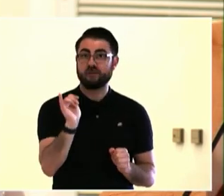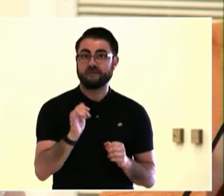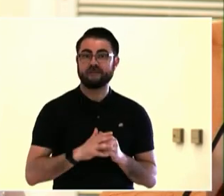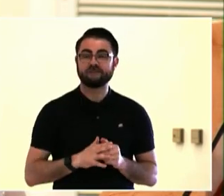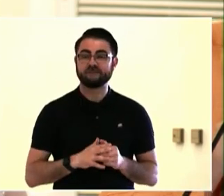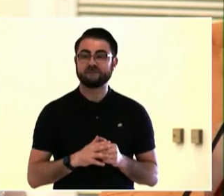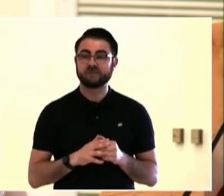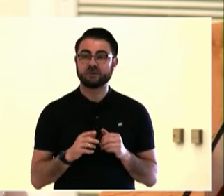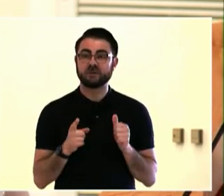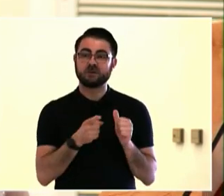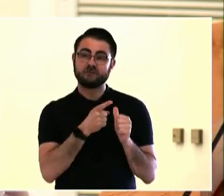I live in Arlington County,